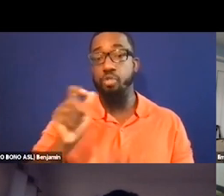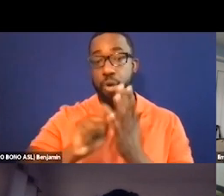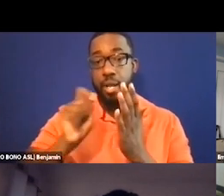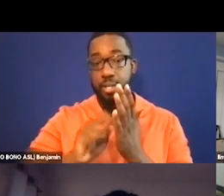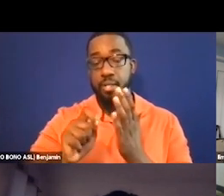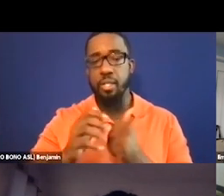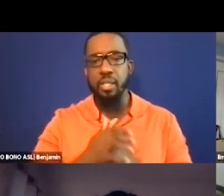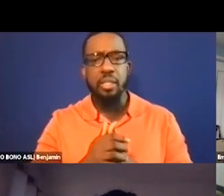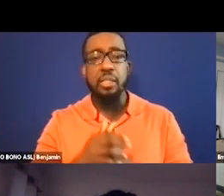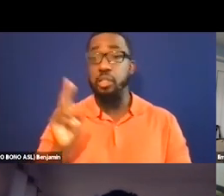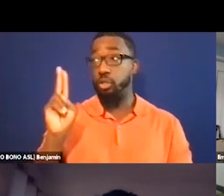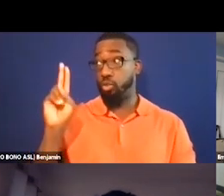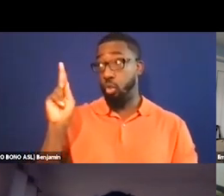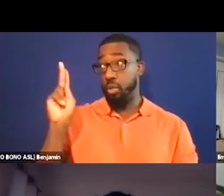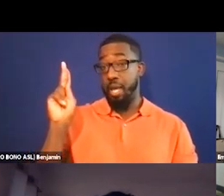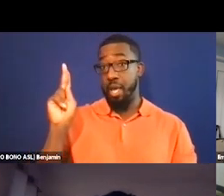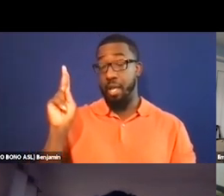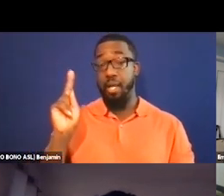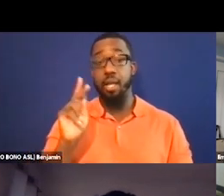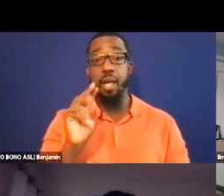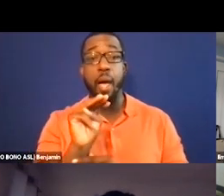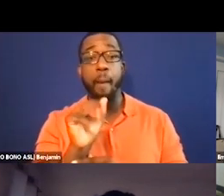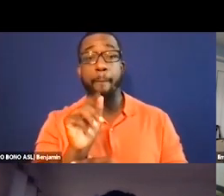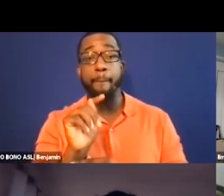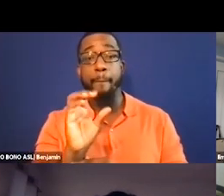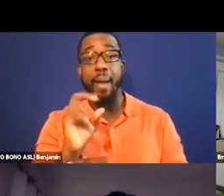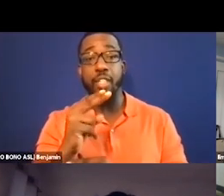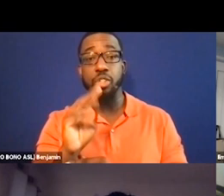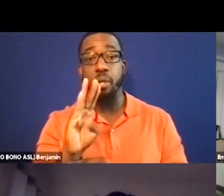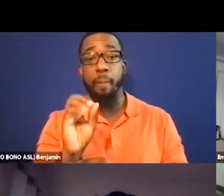In the UK match box cinemas are working to create a